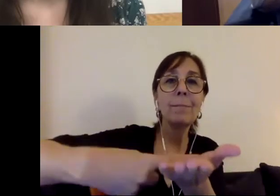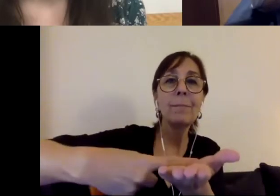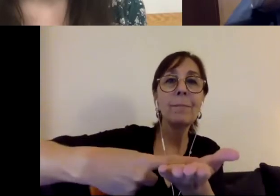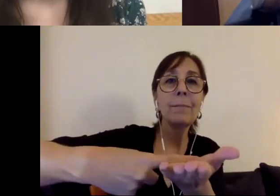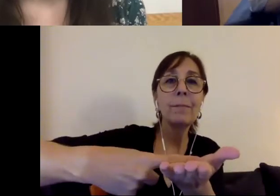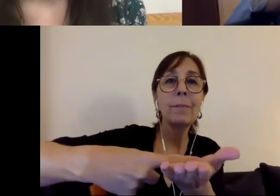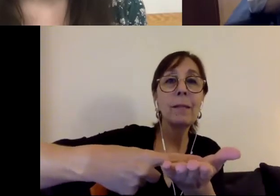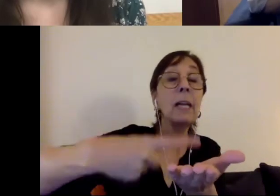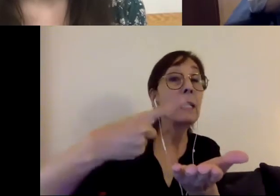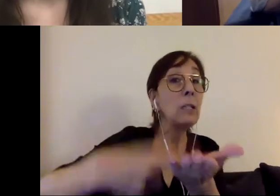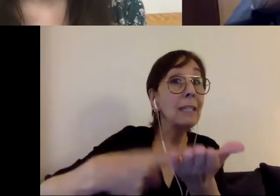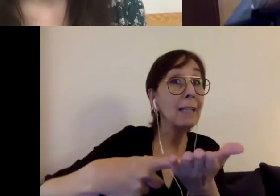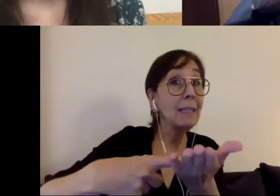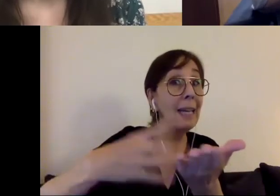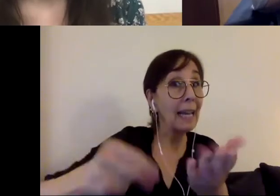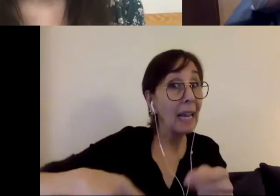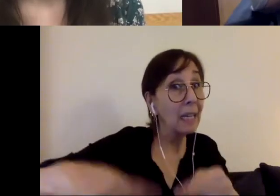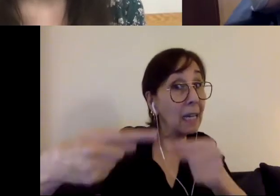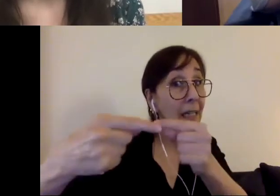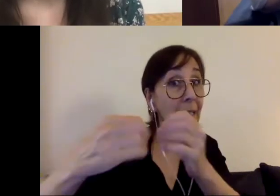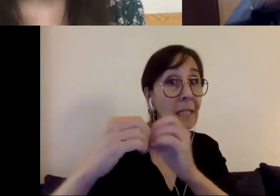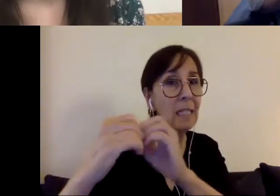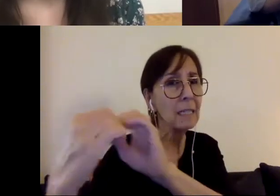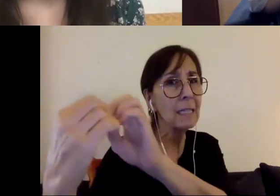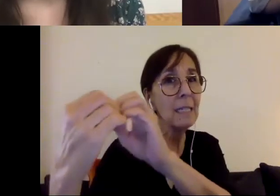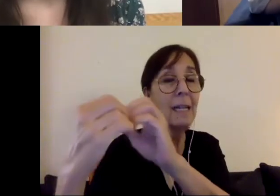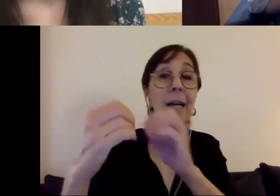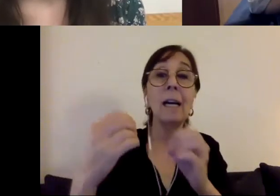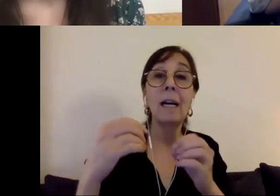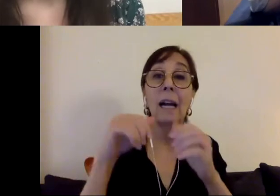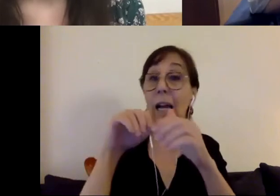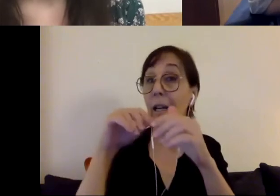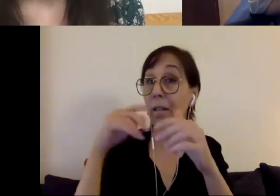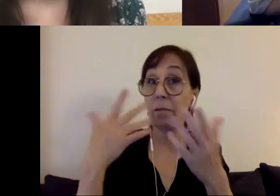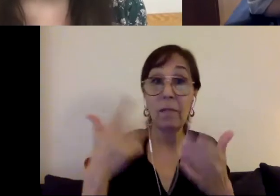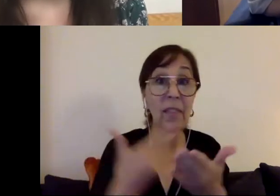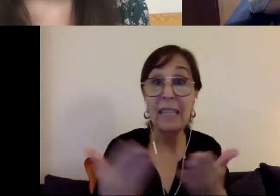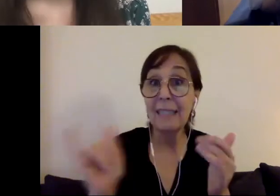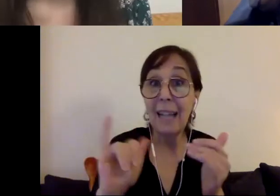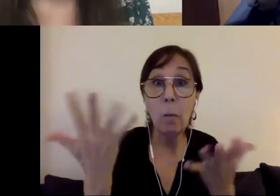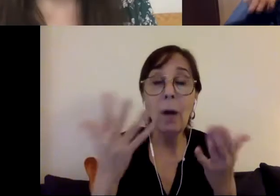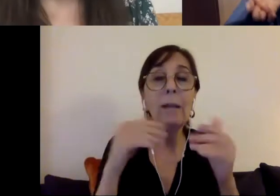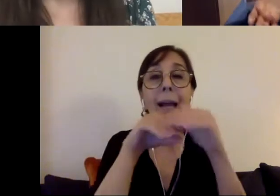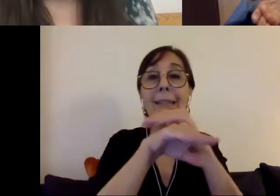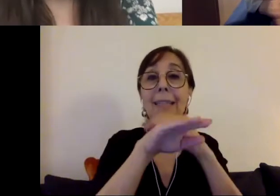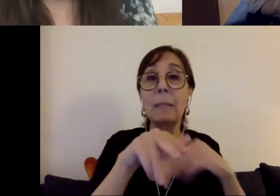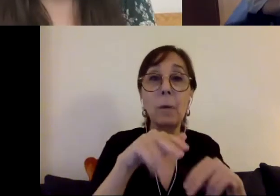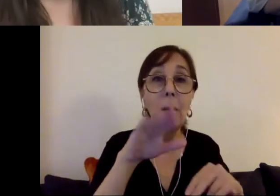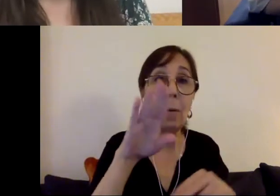and arguing for things like accessible buses and interpreters and eventually